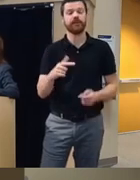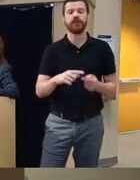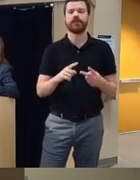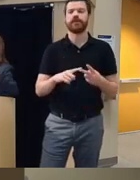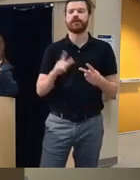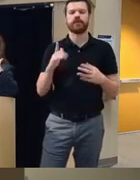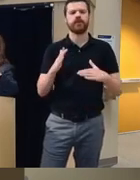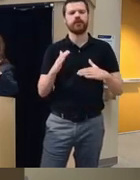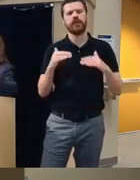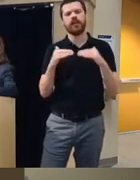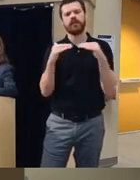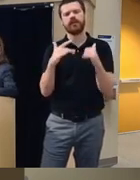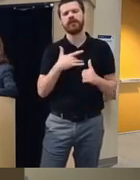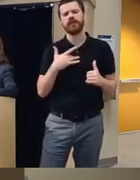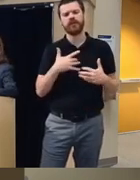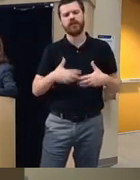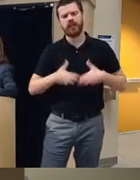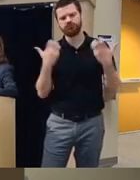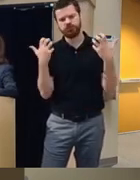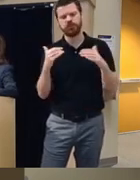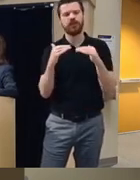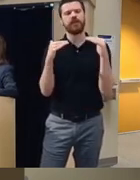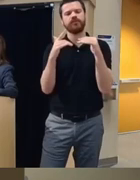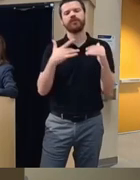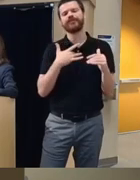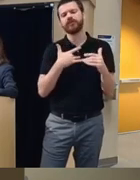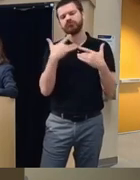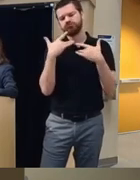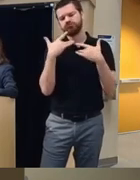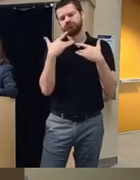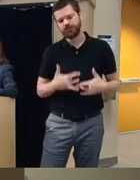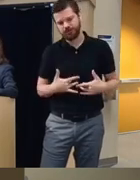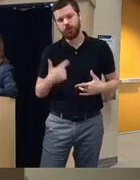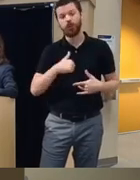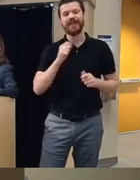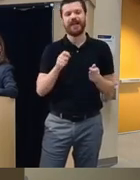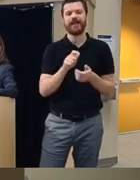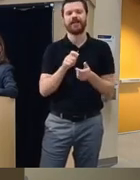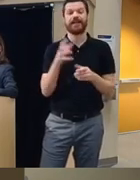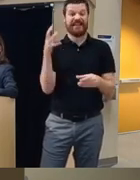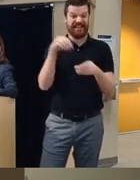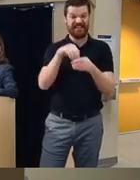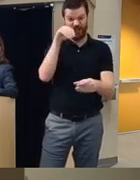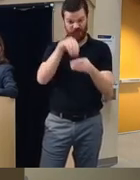or depressed we build that into the platform so we can manage that week to week and also